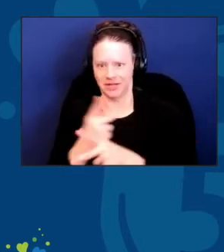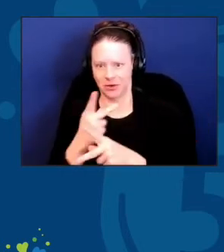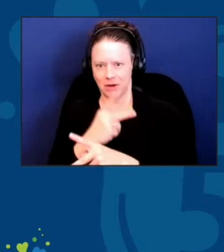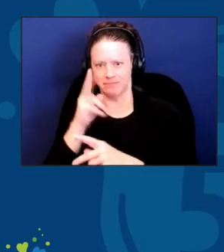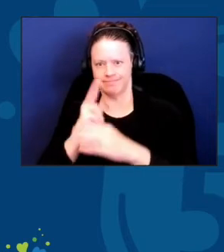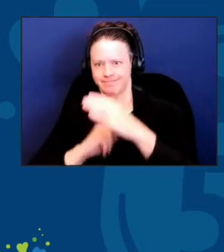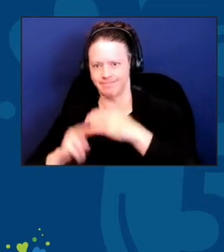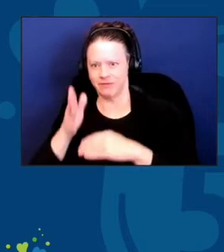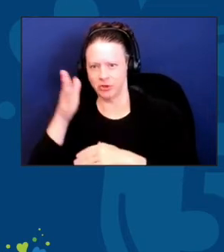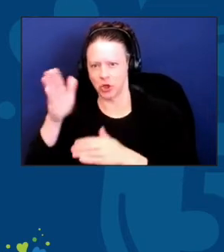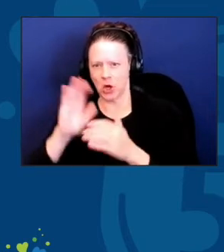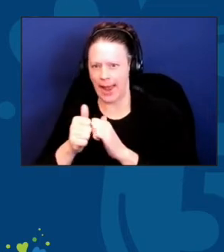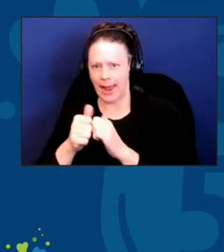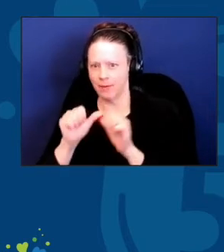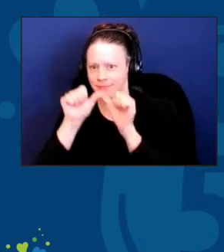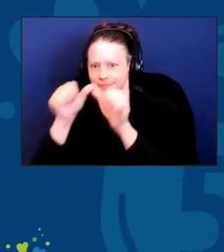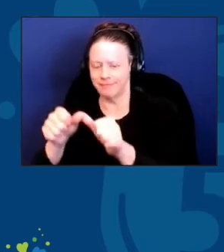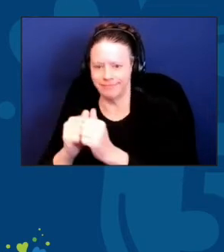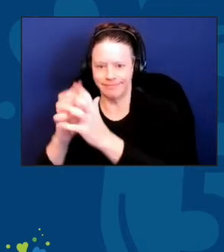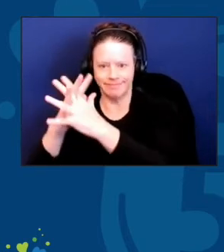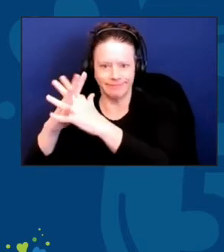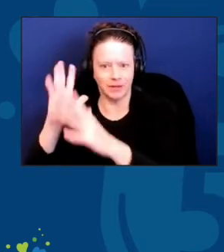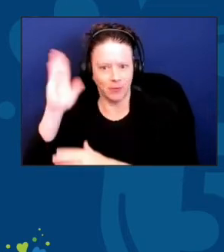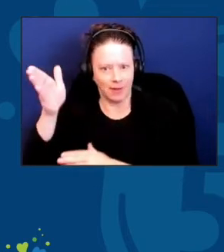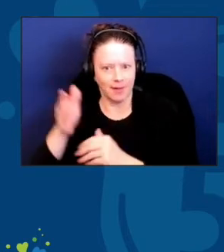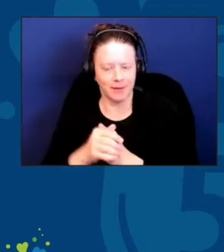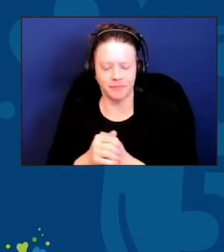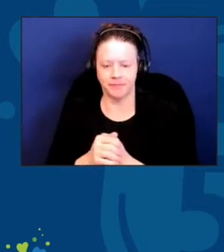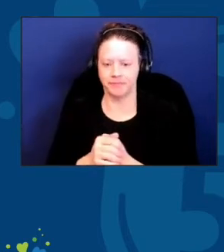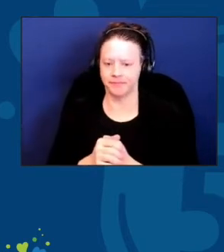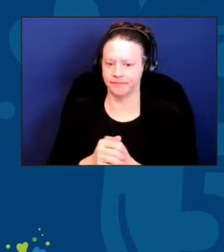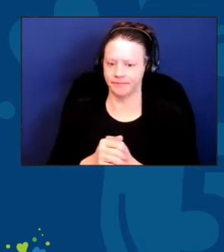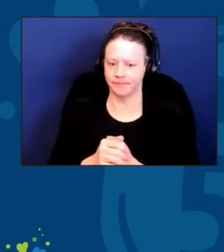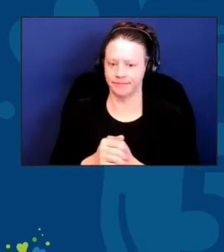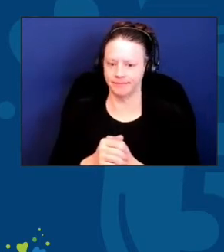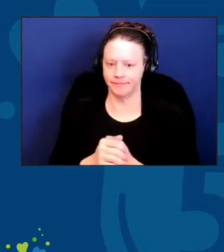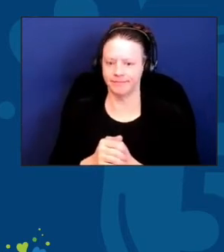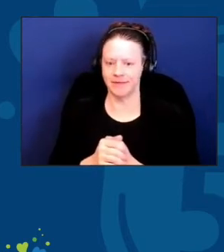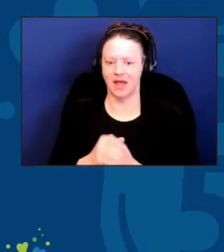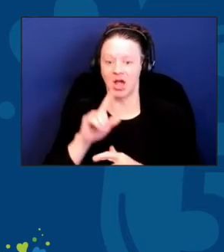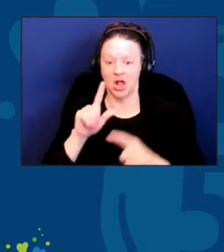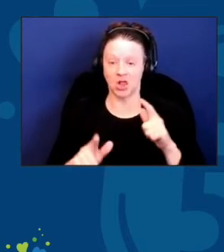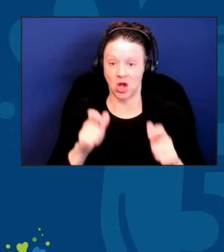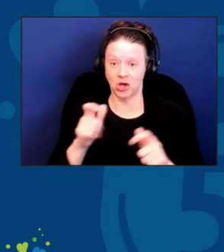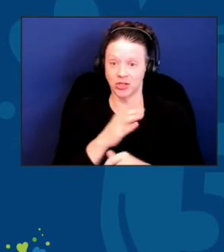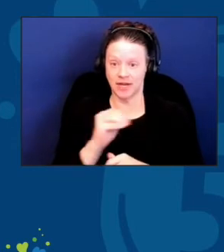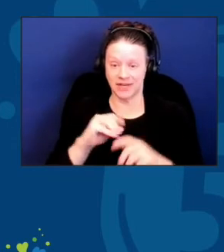Yes, large and small organizations can have trouble pivoting, you've mentioned this.